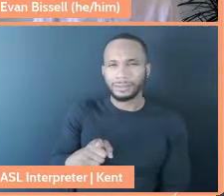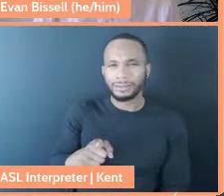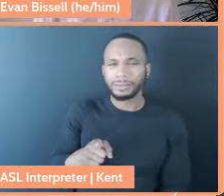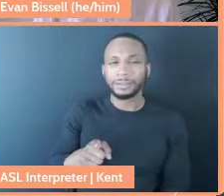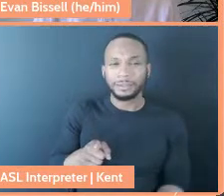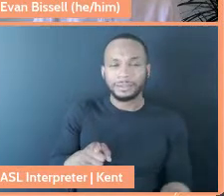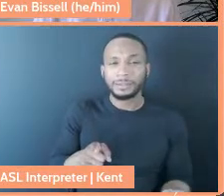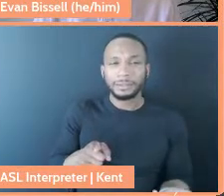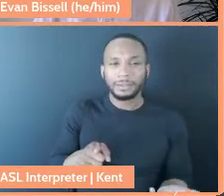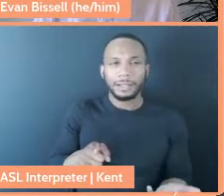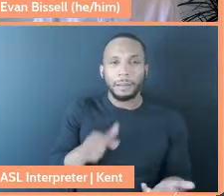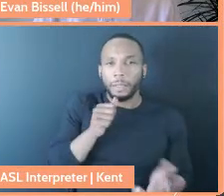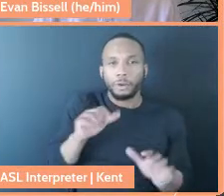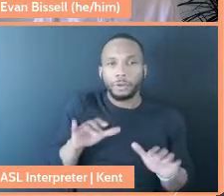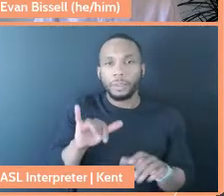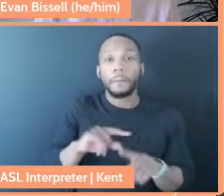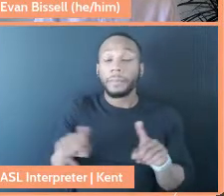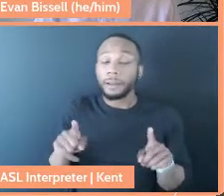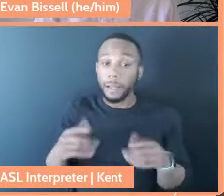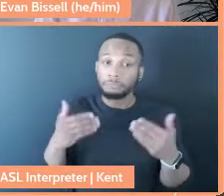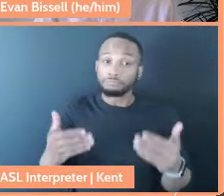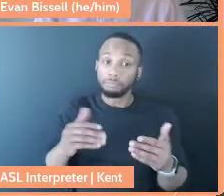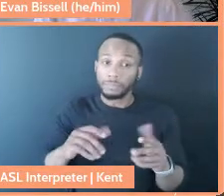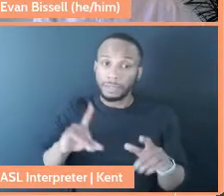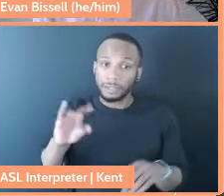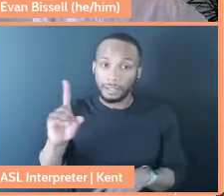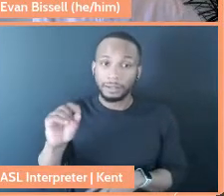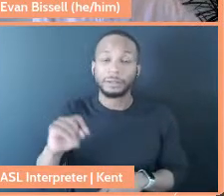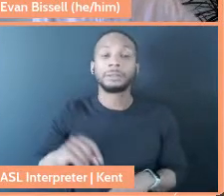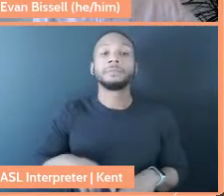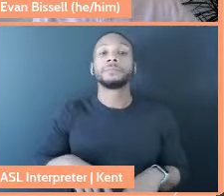I'm not even going to do that," but I did it. And one of the things I said is, "In